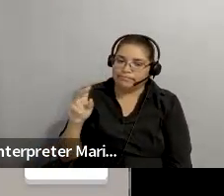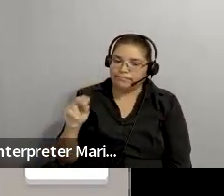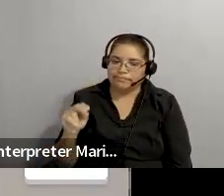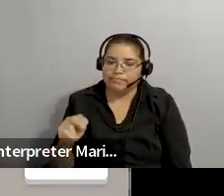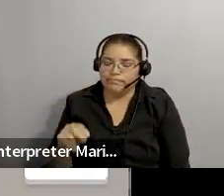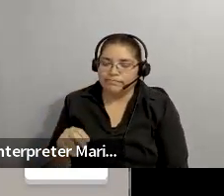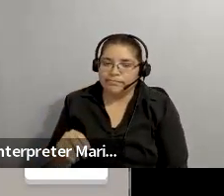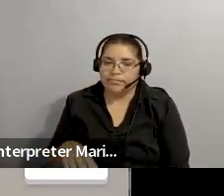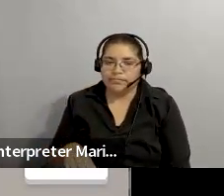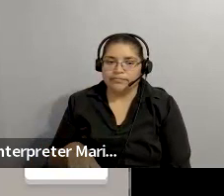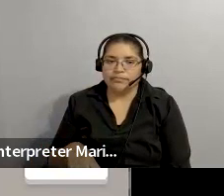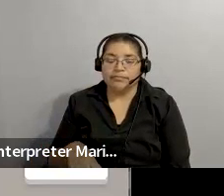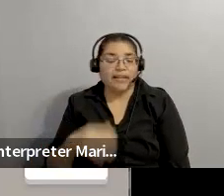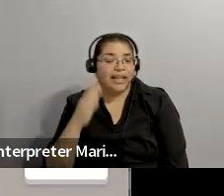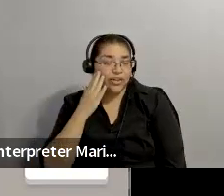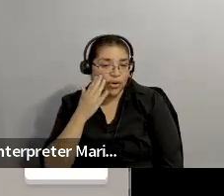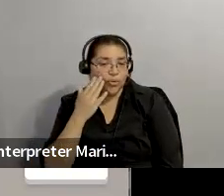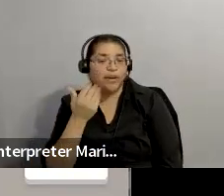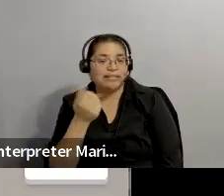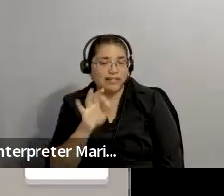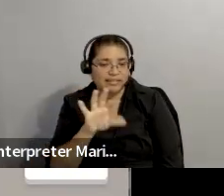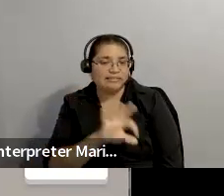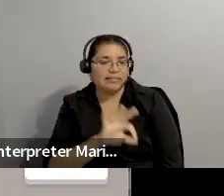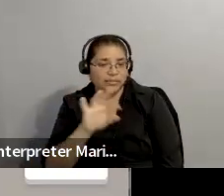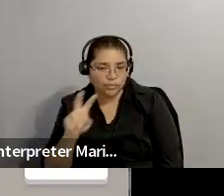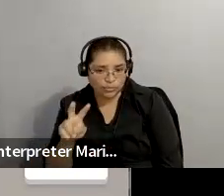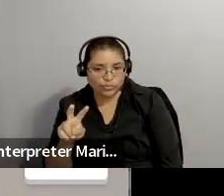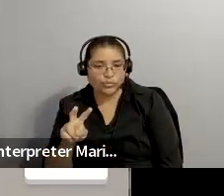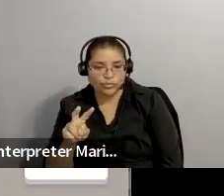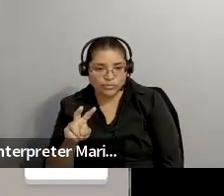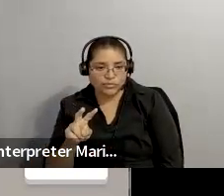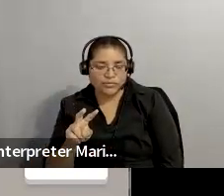: January 18-- of '92.